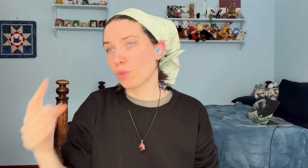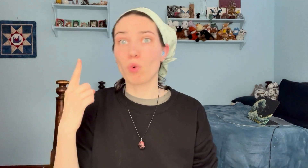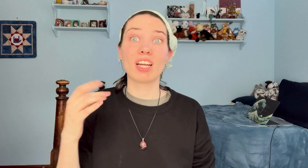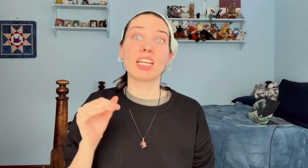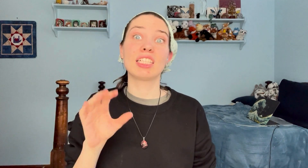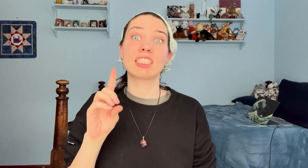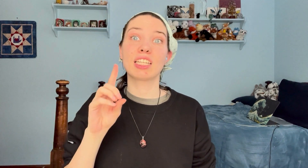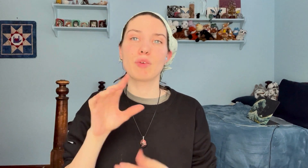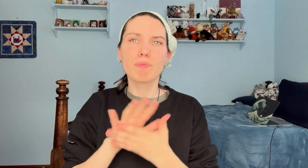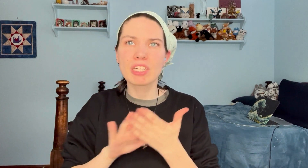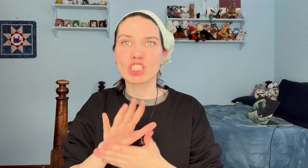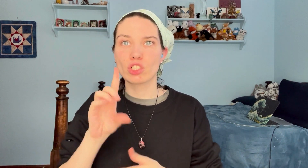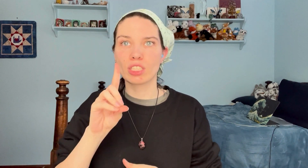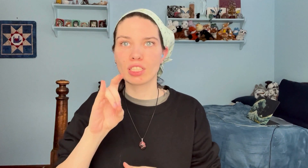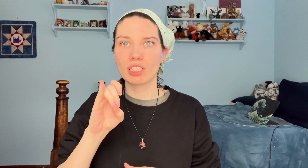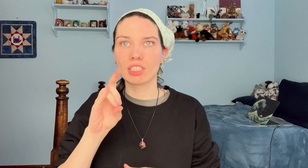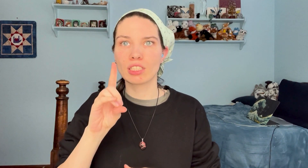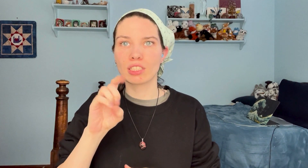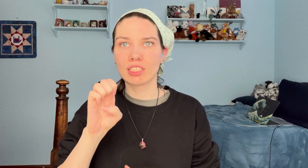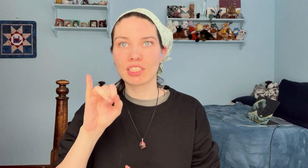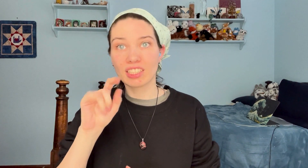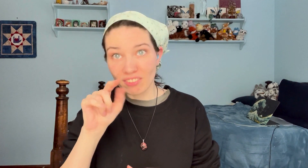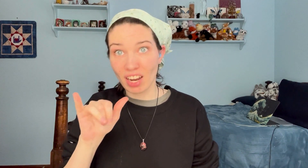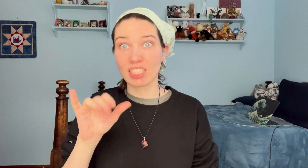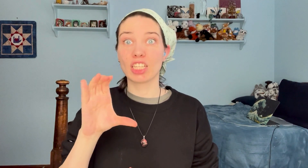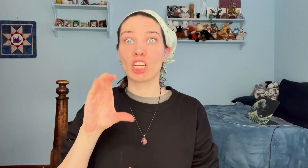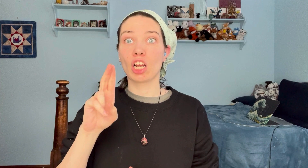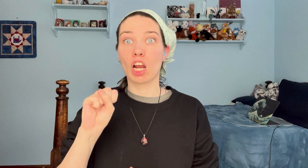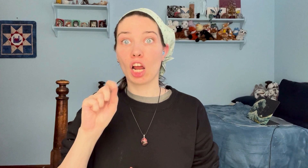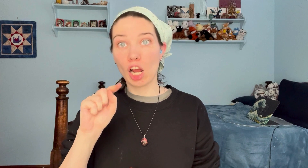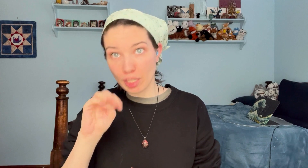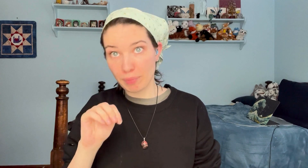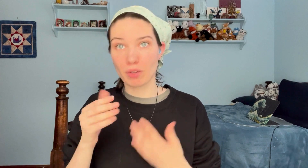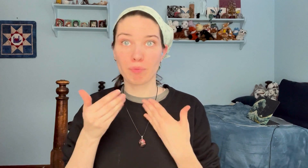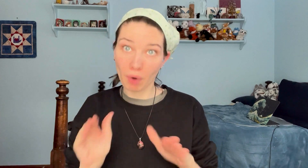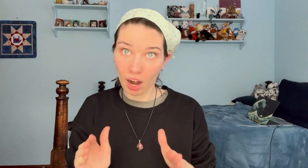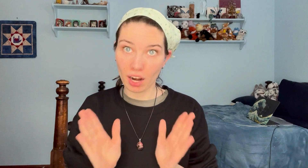This one is the mystery deity custom box